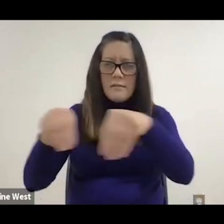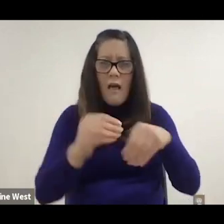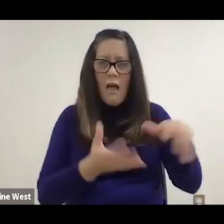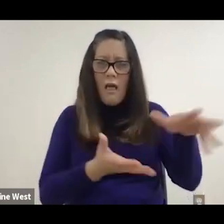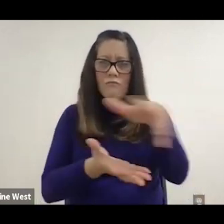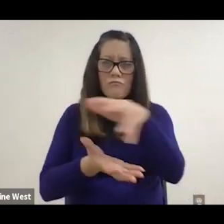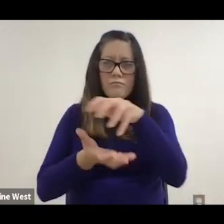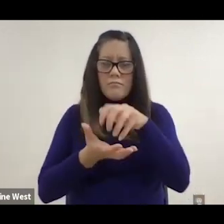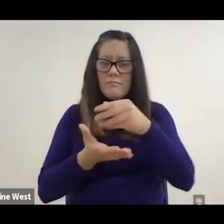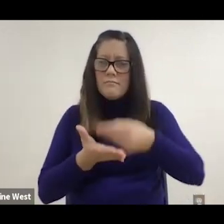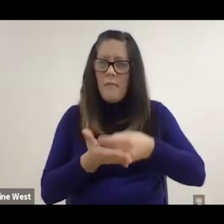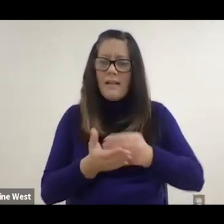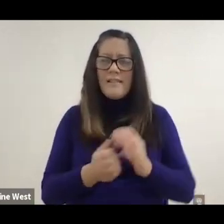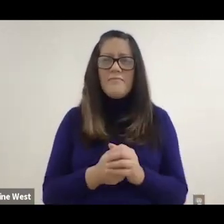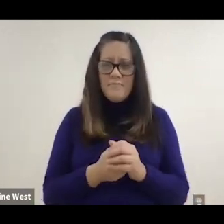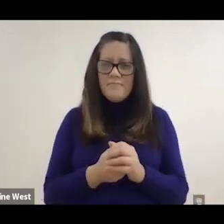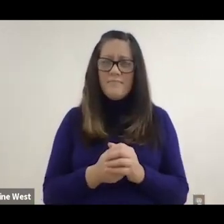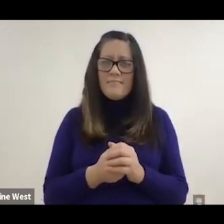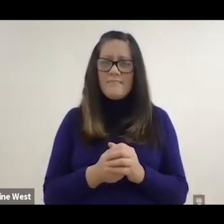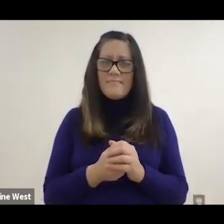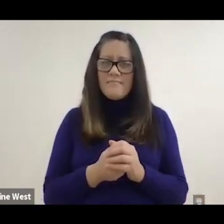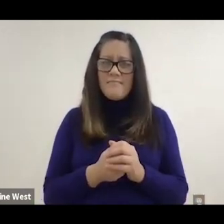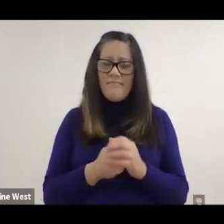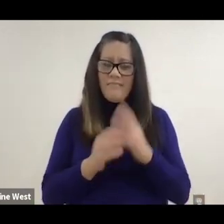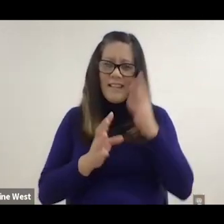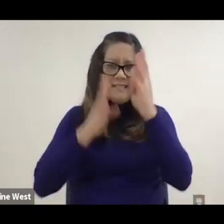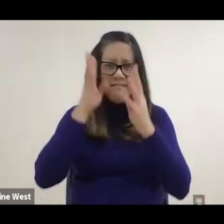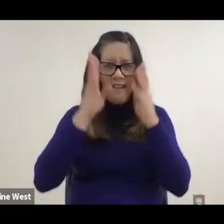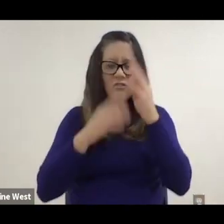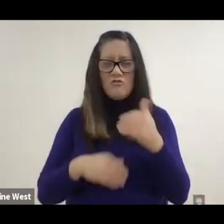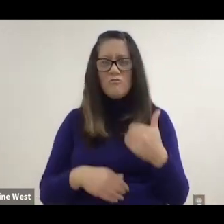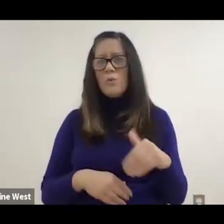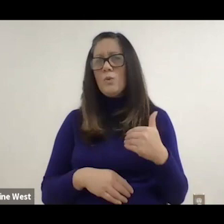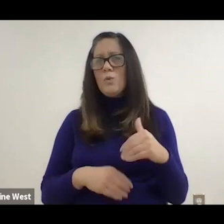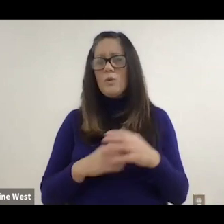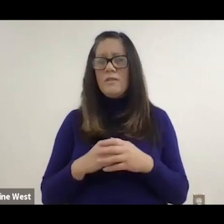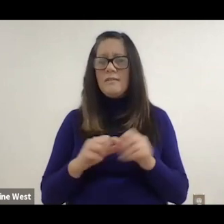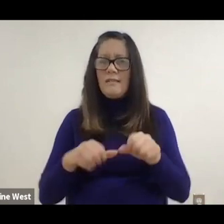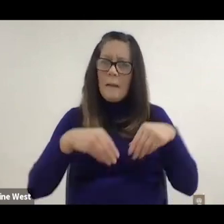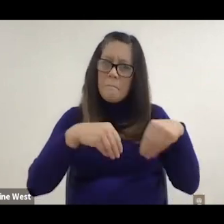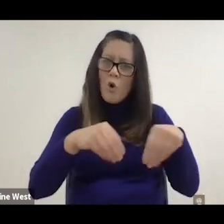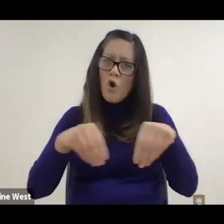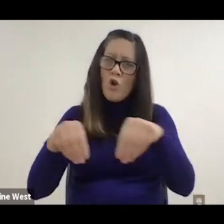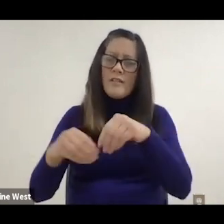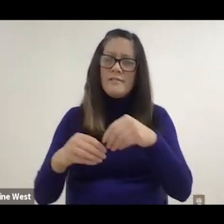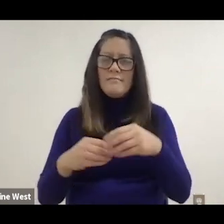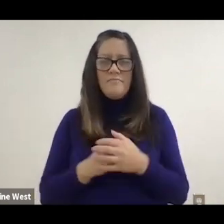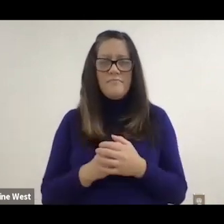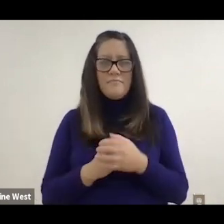new inventions, intellectual property itself Is is a marketable item and.